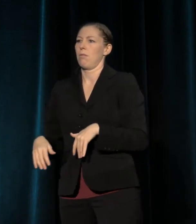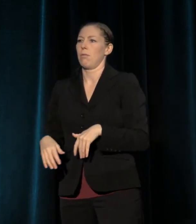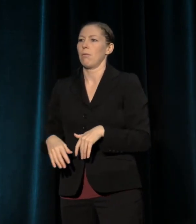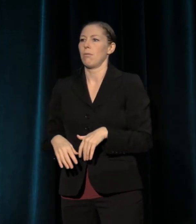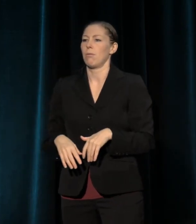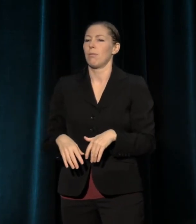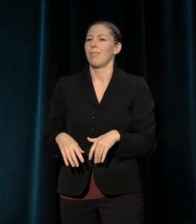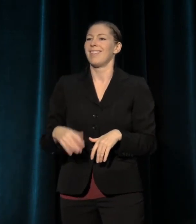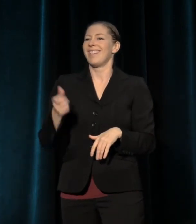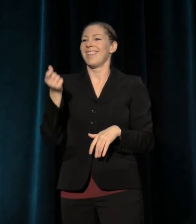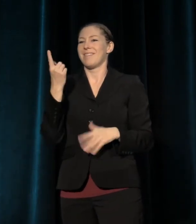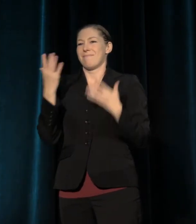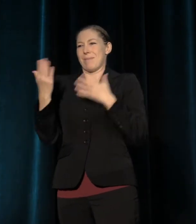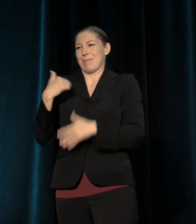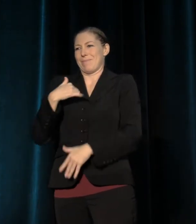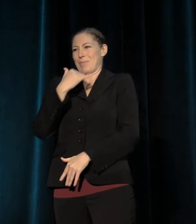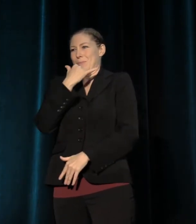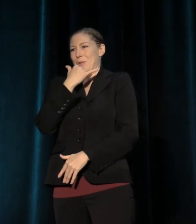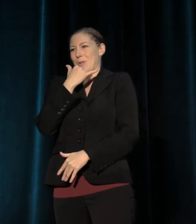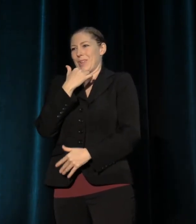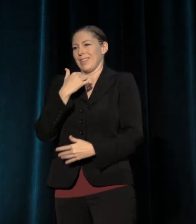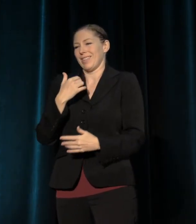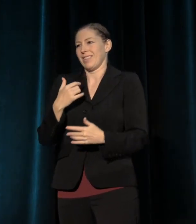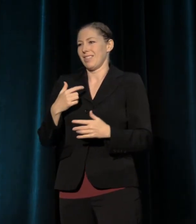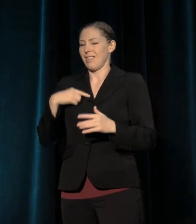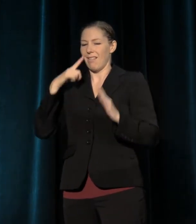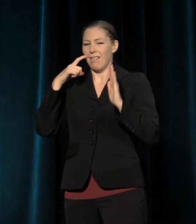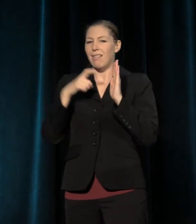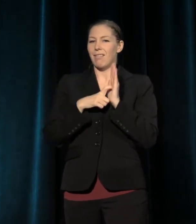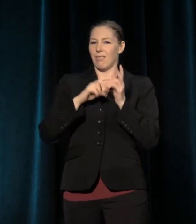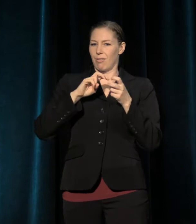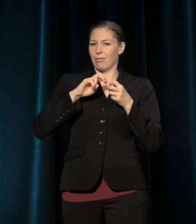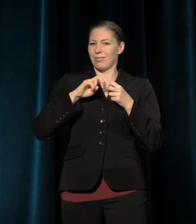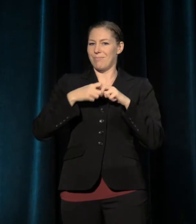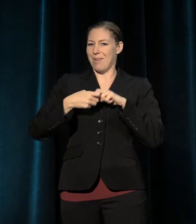Now, I may be wrong, but I trace this particular problem that I've identified